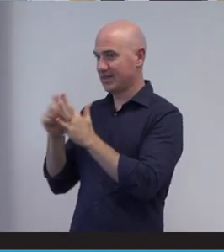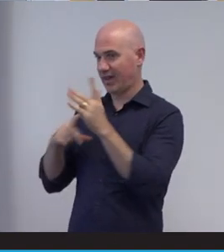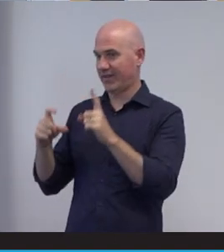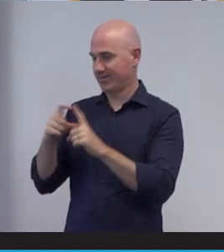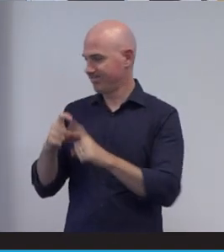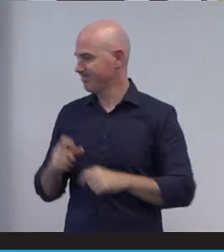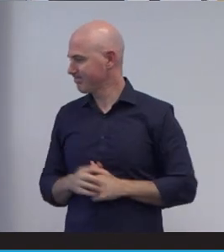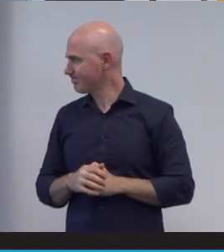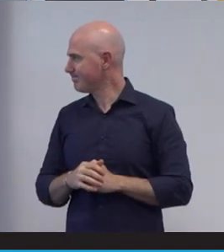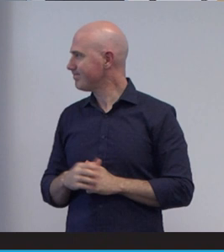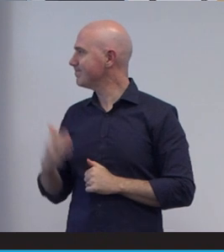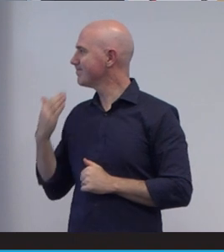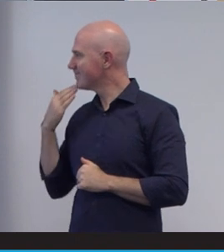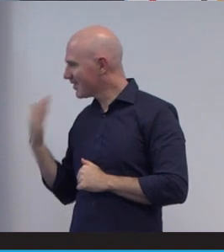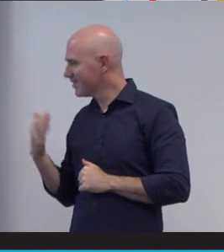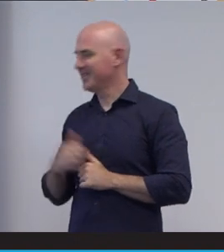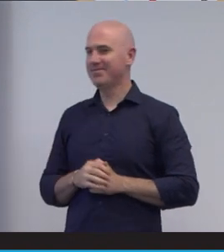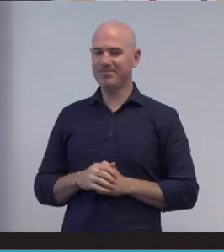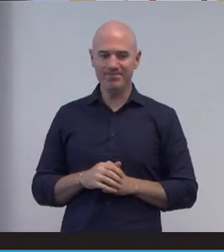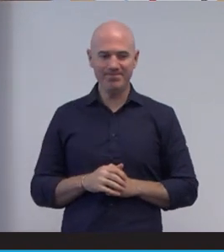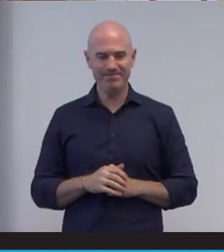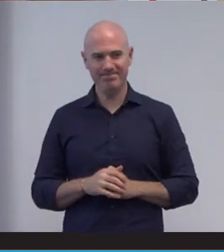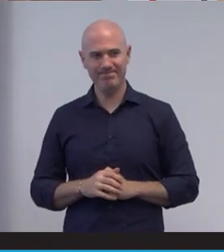Correct. Thank you very much, Thanks Nyaree.